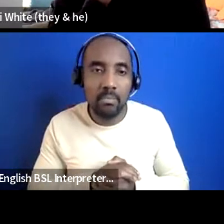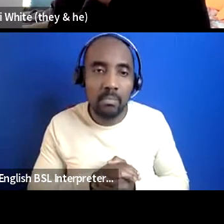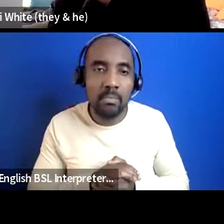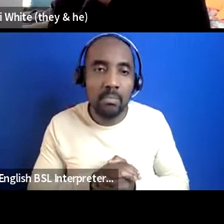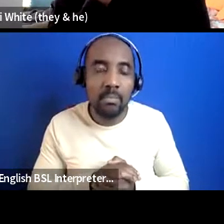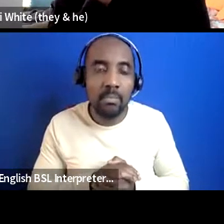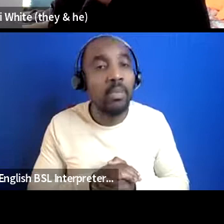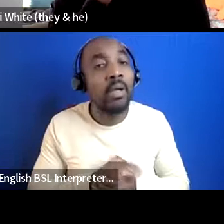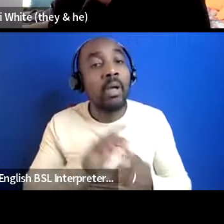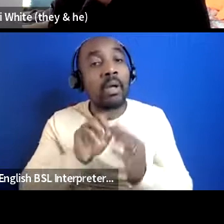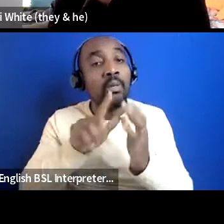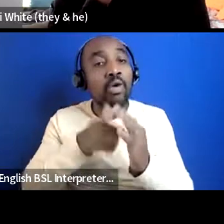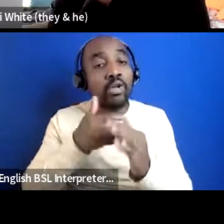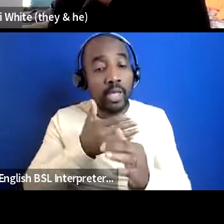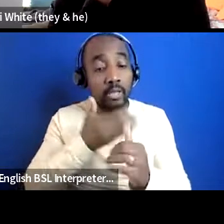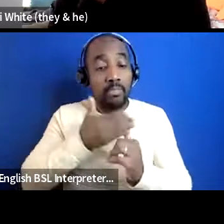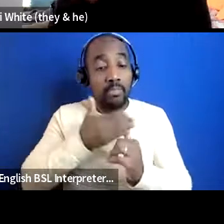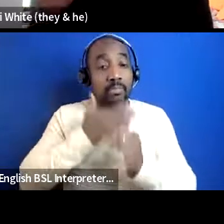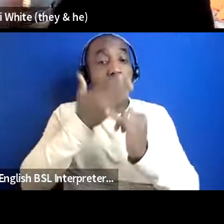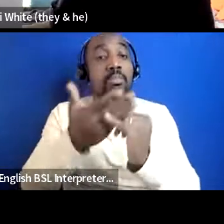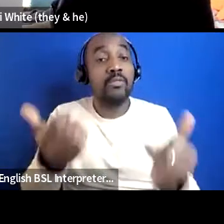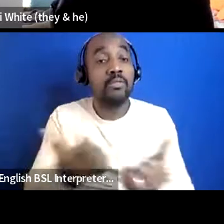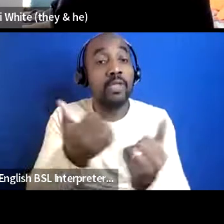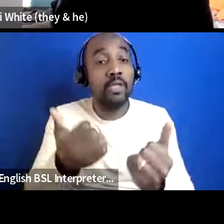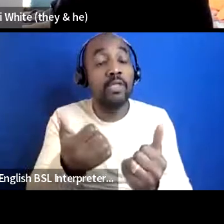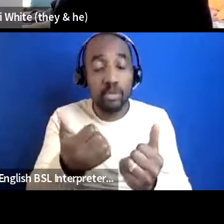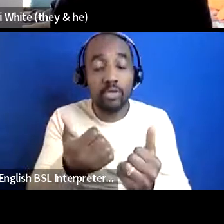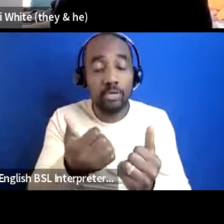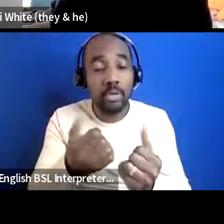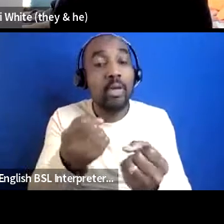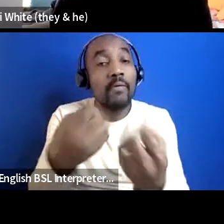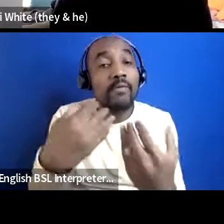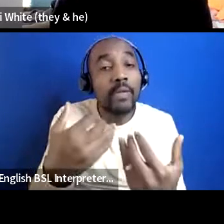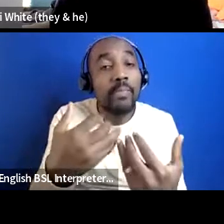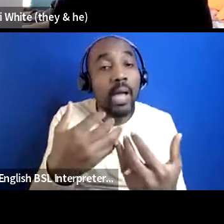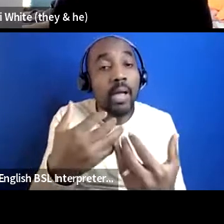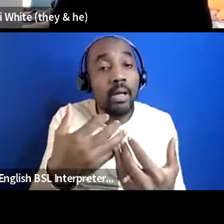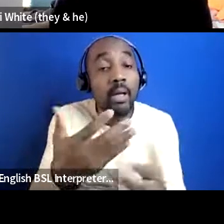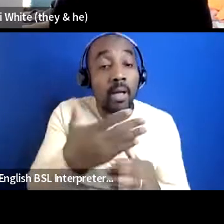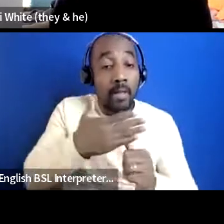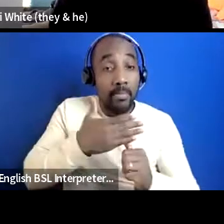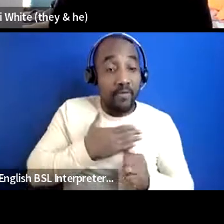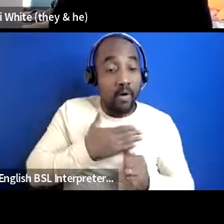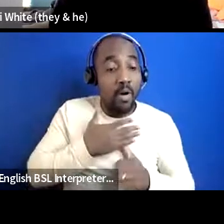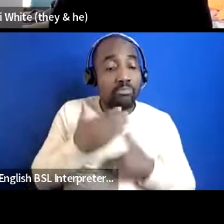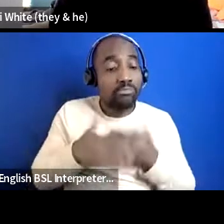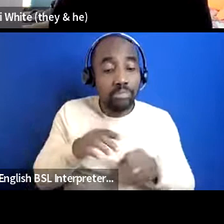the project so it's just where they were at where they are now uh we know what difference is made to